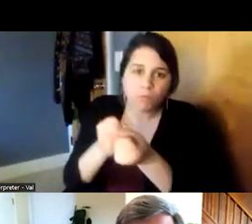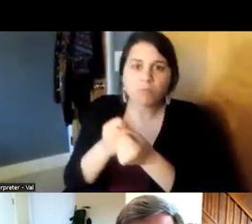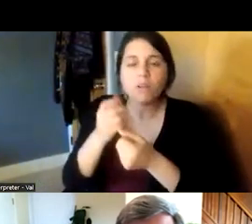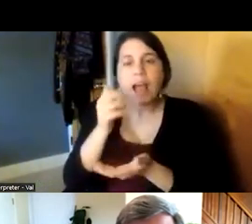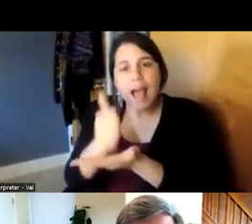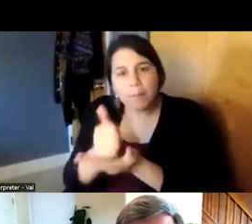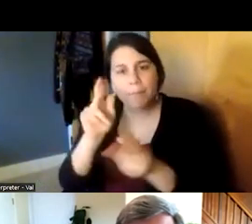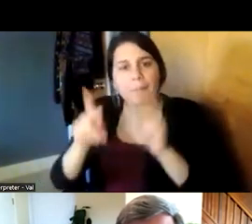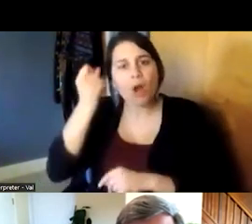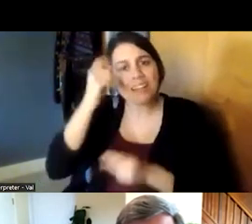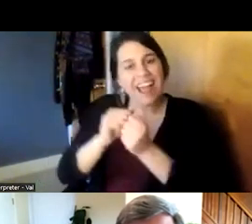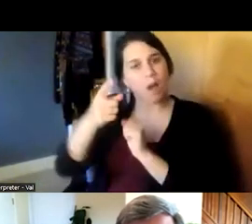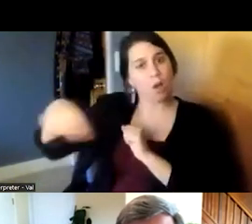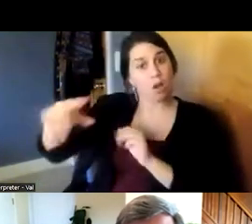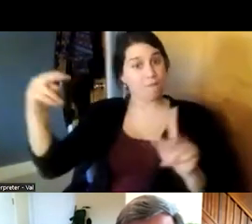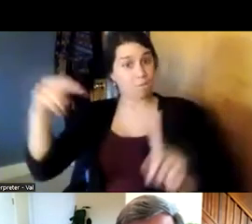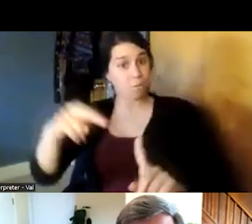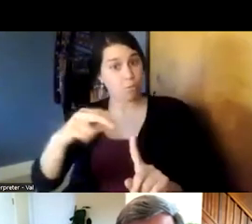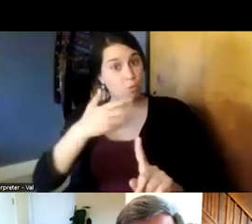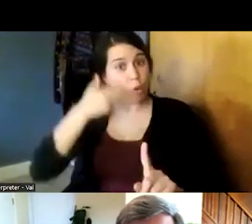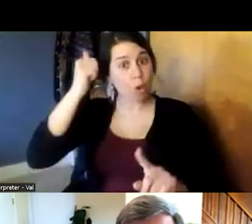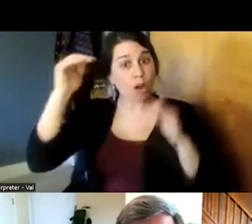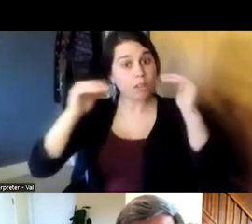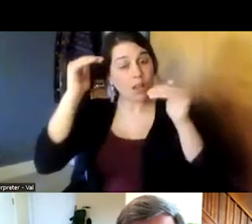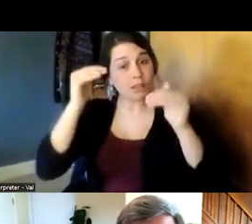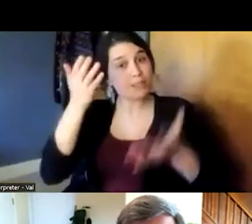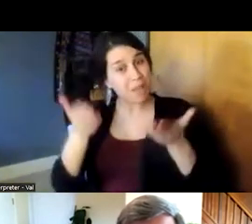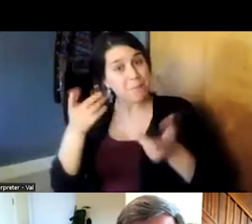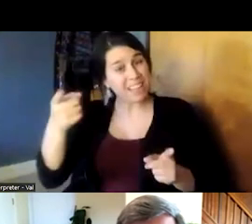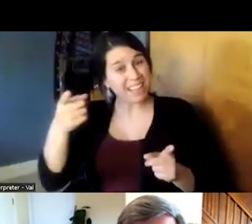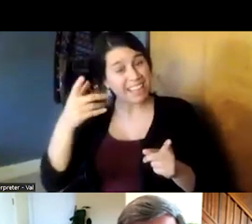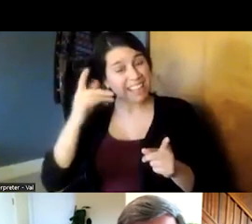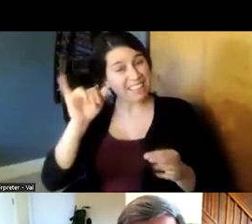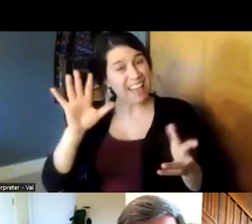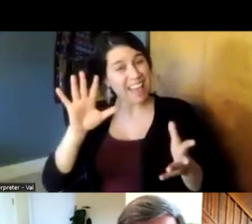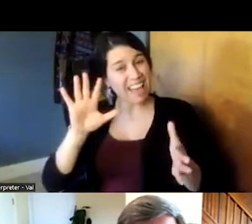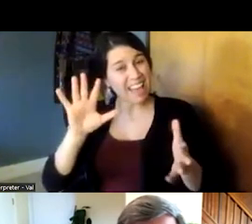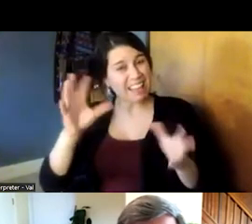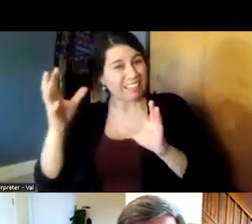how they might view p older adults uh specifically in nursing home settings but in our other programs